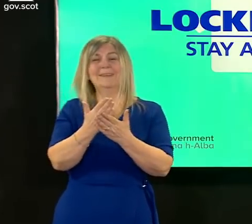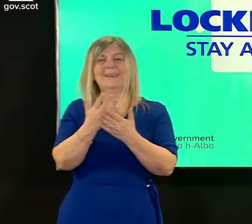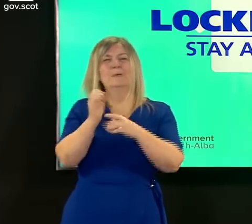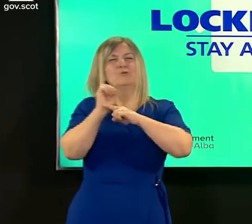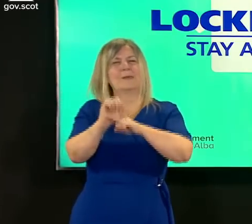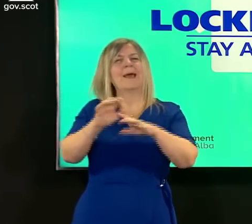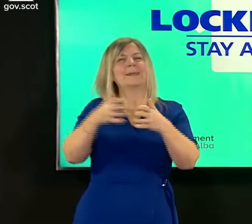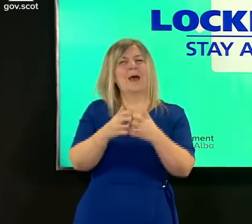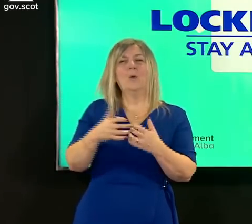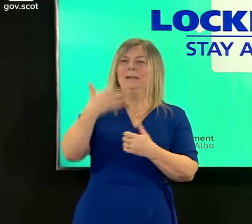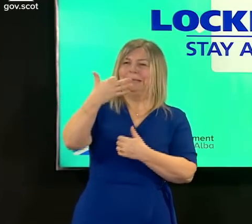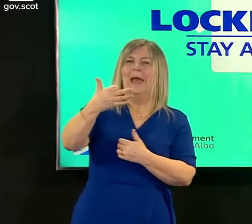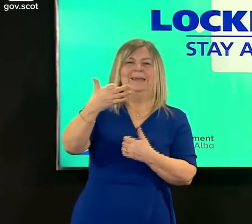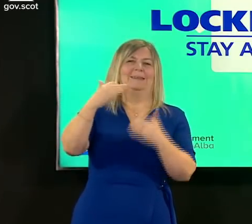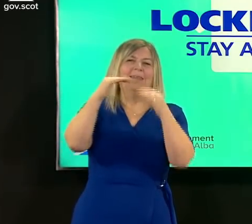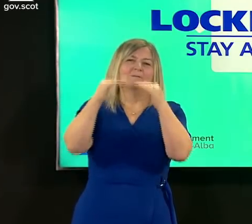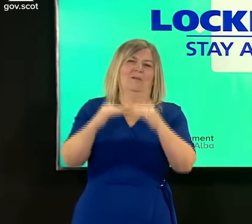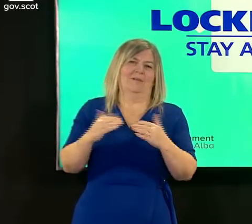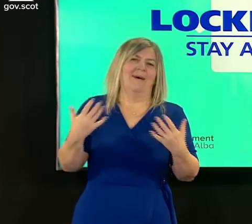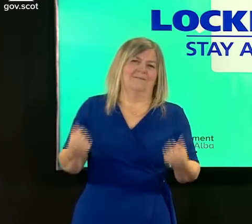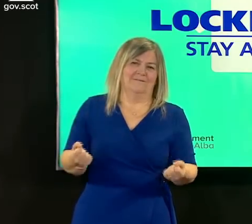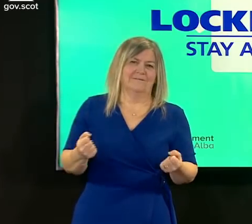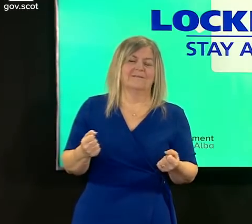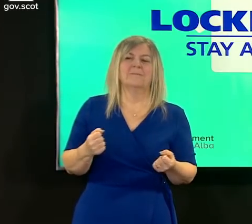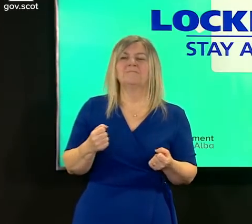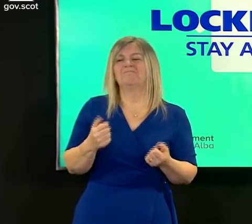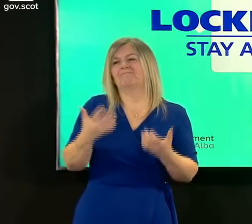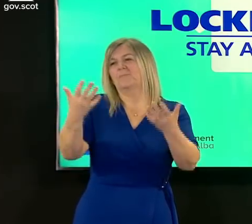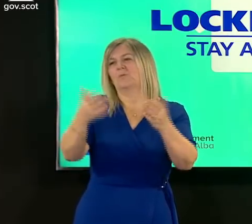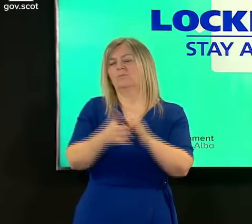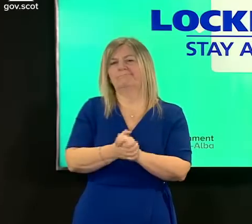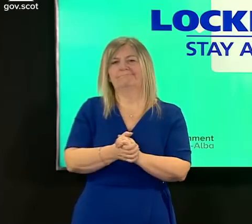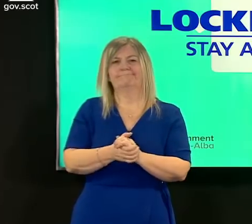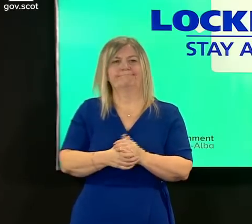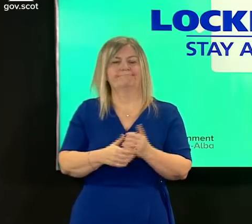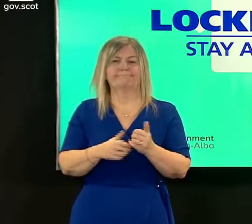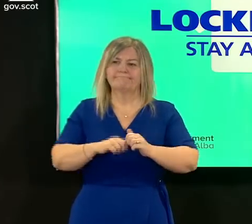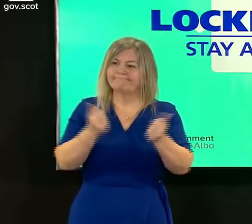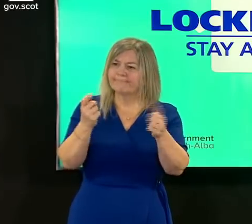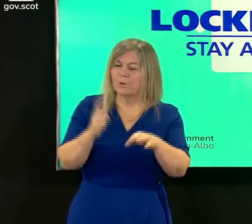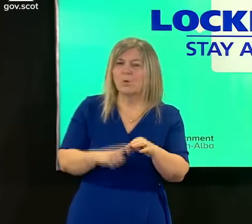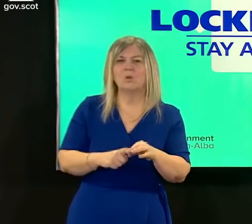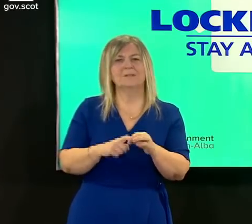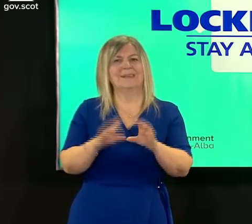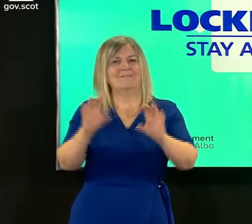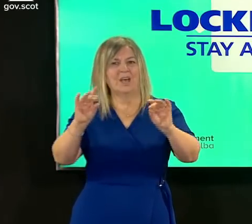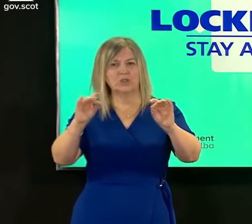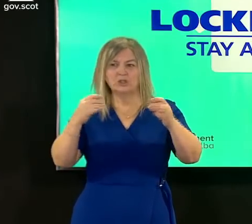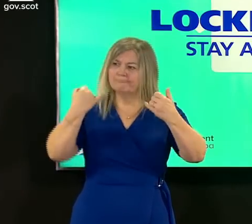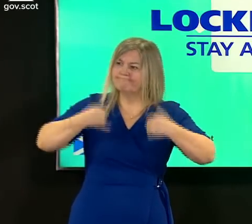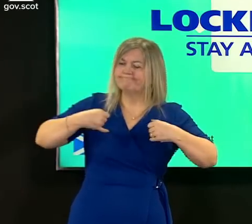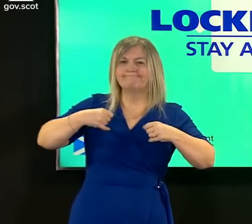residents in our care homes everything from good quality infection prevention and control